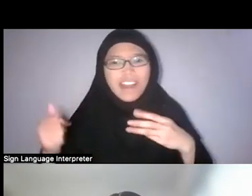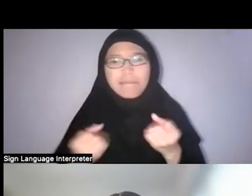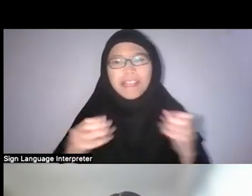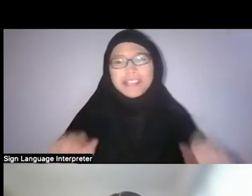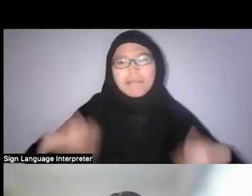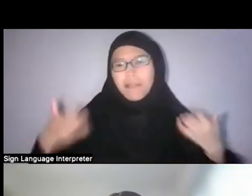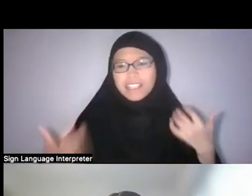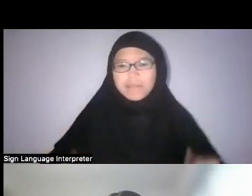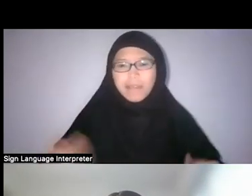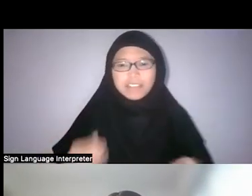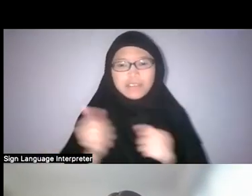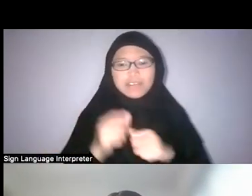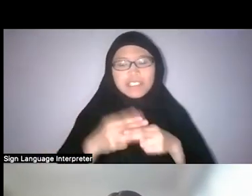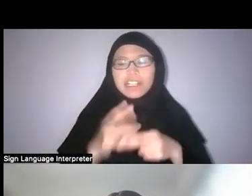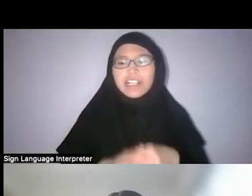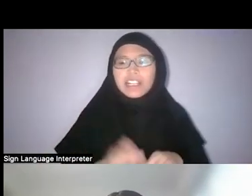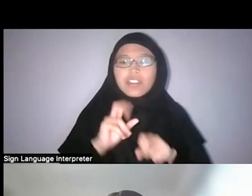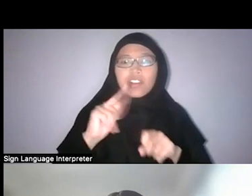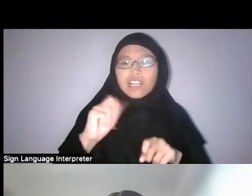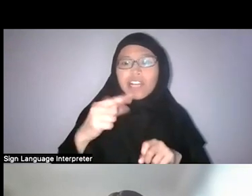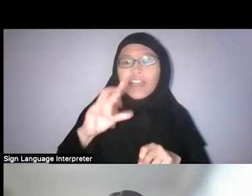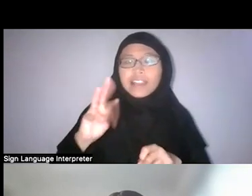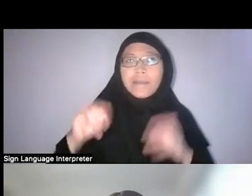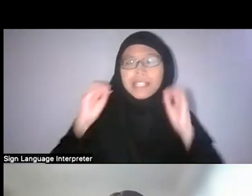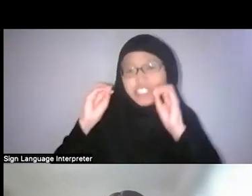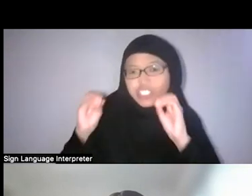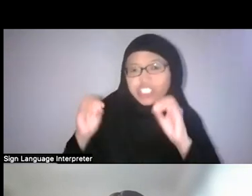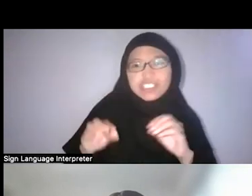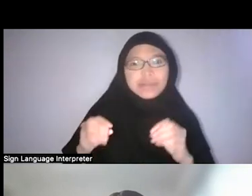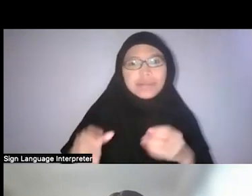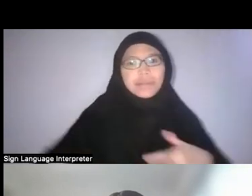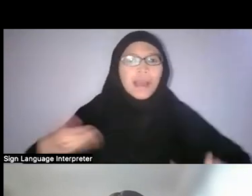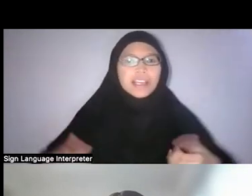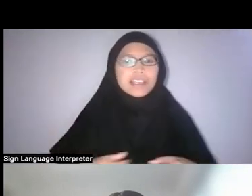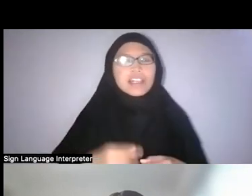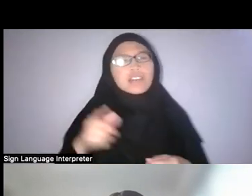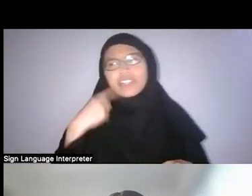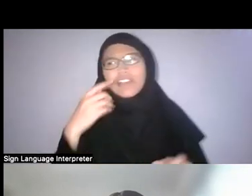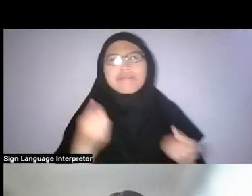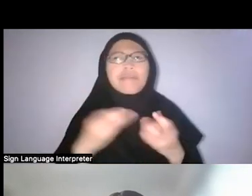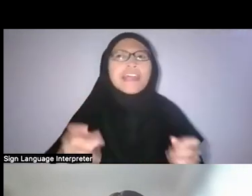And, like you said, there were a lot of unnamed people, a lot of unnamed local expert knowledge.